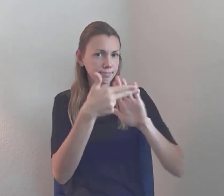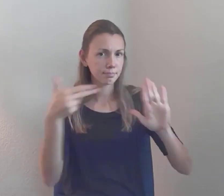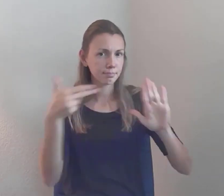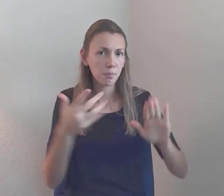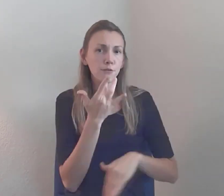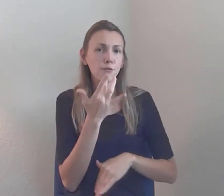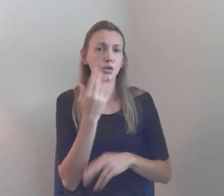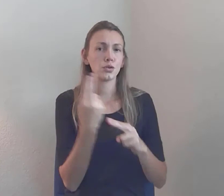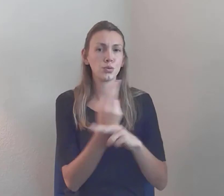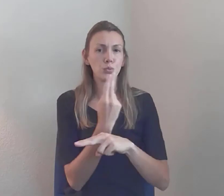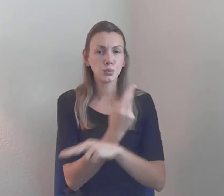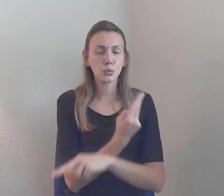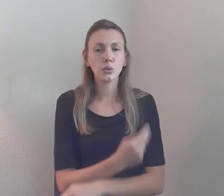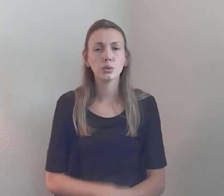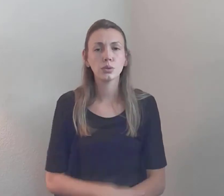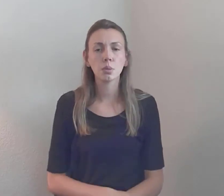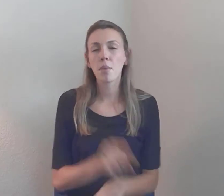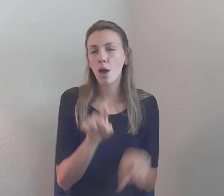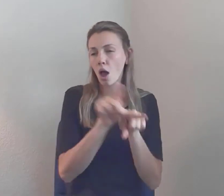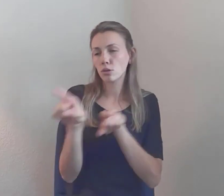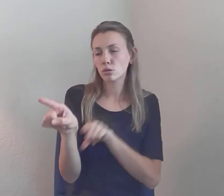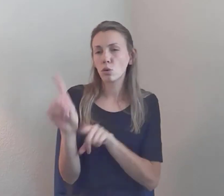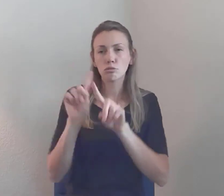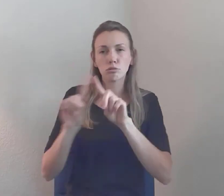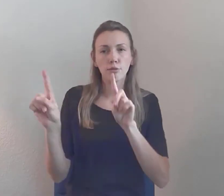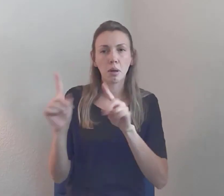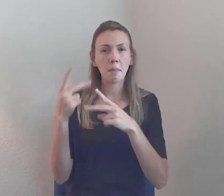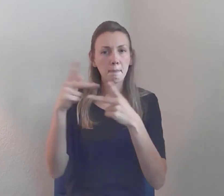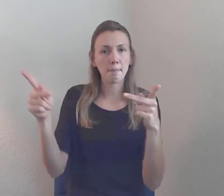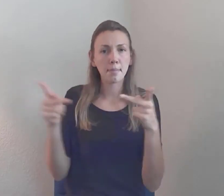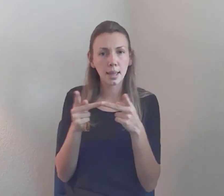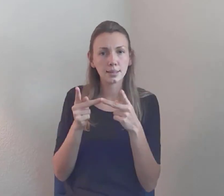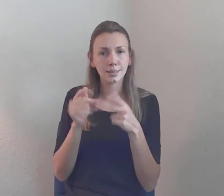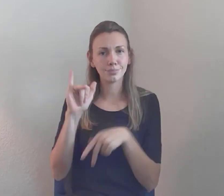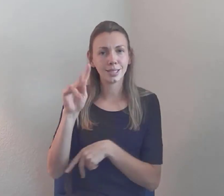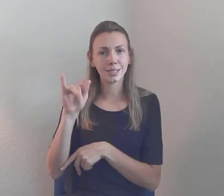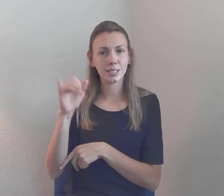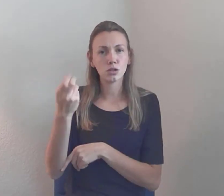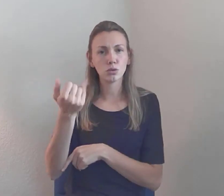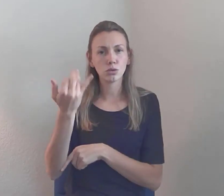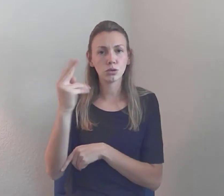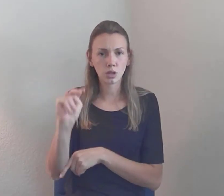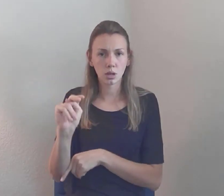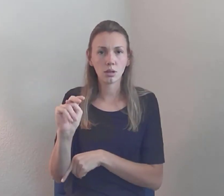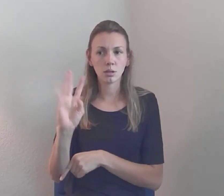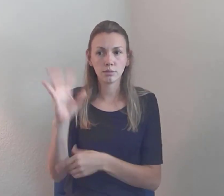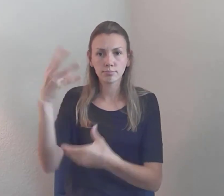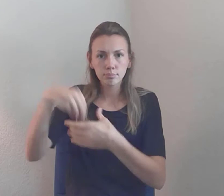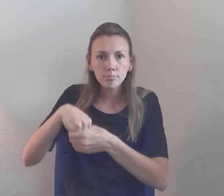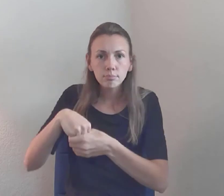inside of institutions... In doing that work... And also worked for a protection and advocacy organization, so she's done a ton